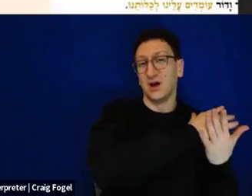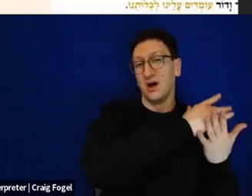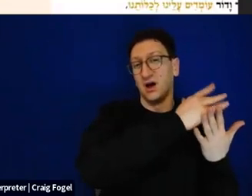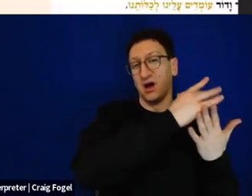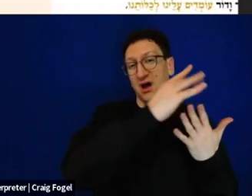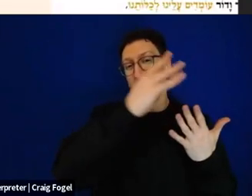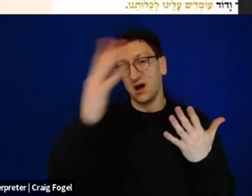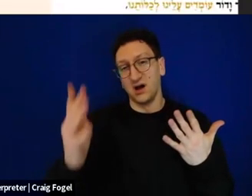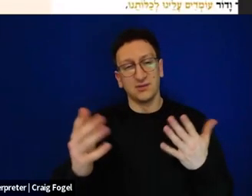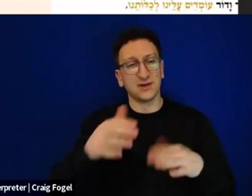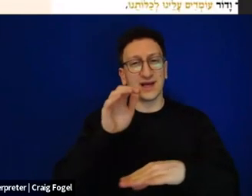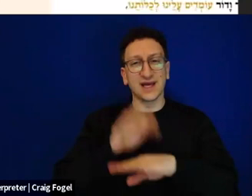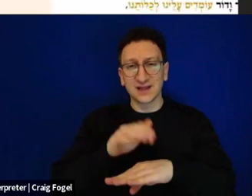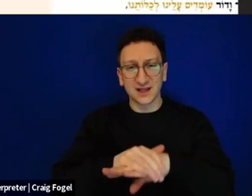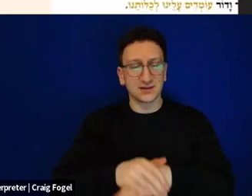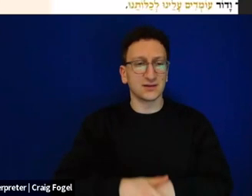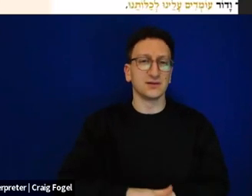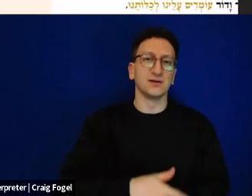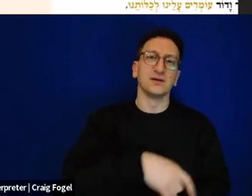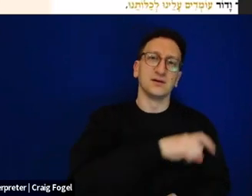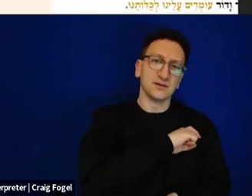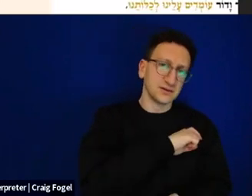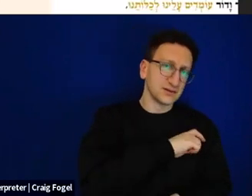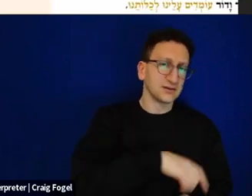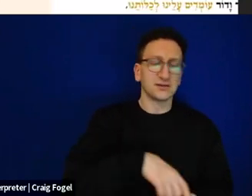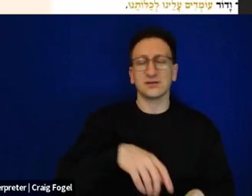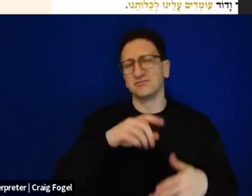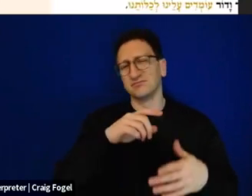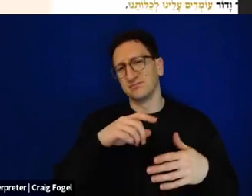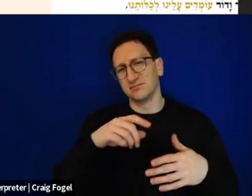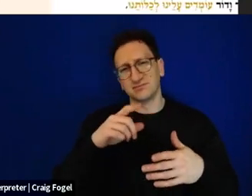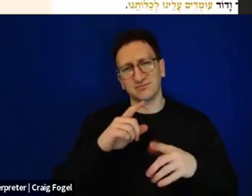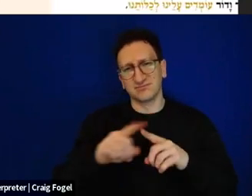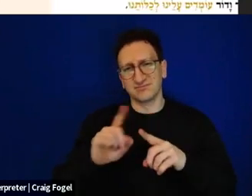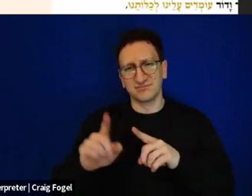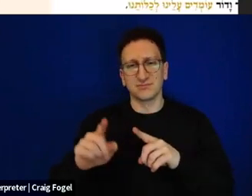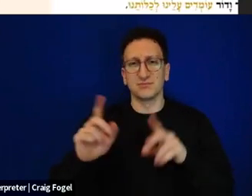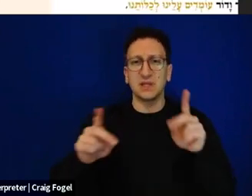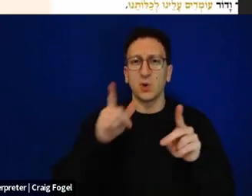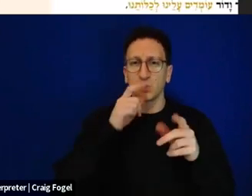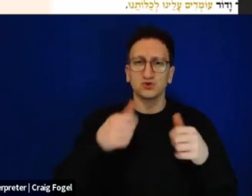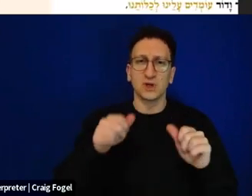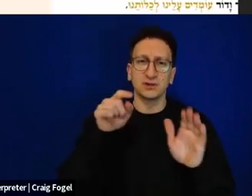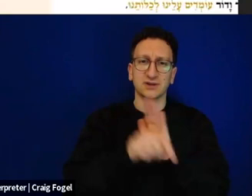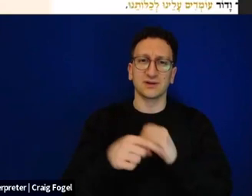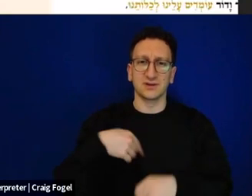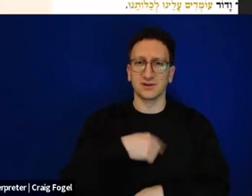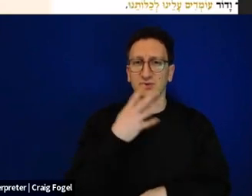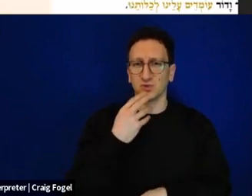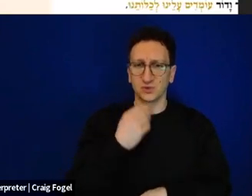England, the Crusades, Trento, Spain, Provence, Algeria, Morocco, Russia.